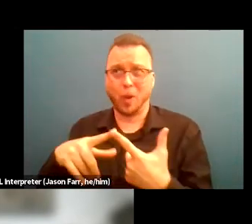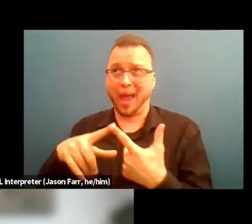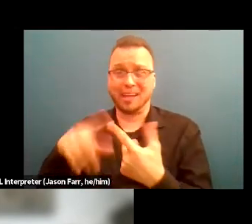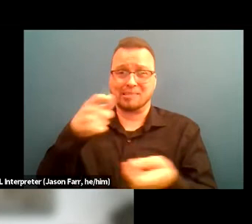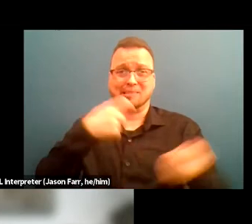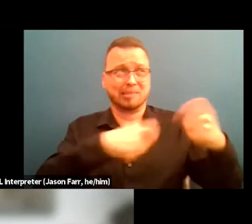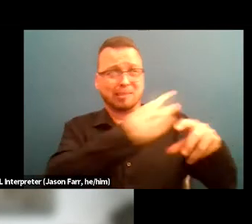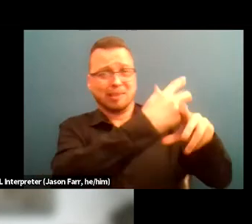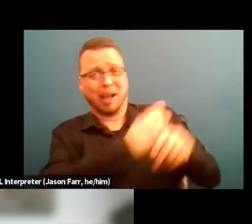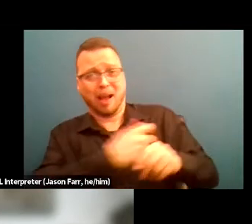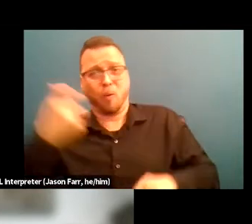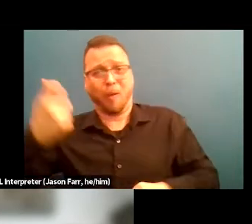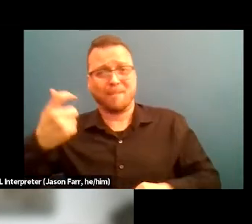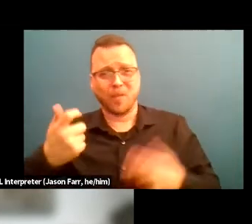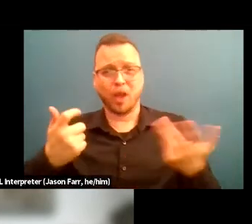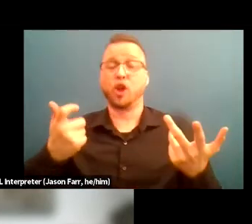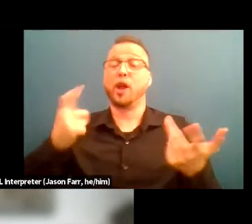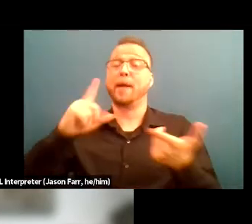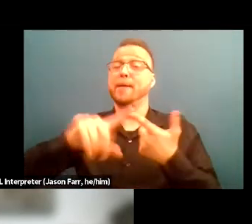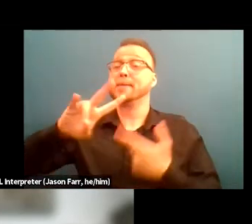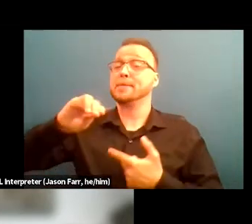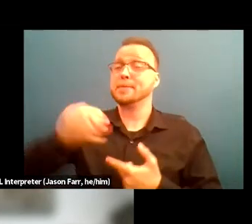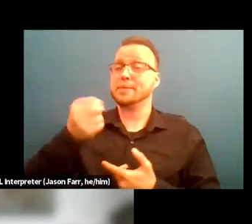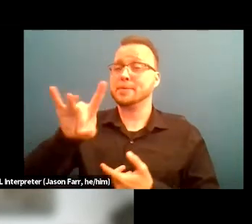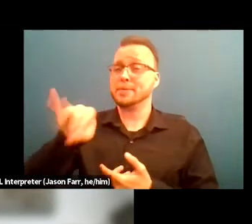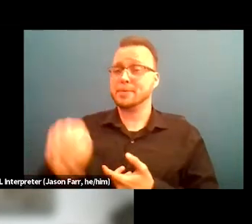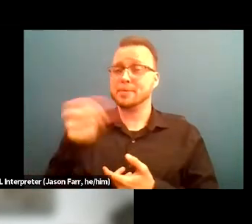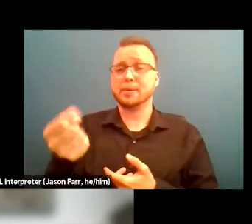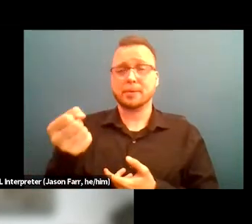and then in the 70s and 80s, there was introduced, I mean, drugs were introduced